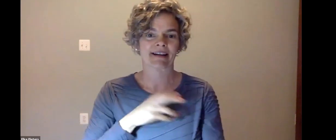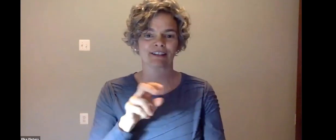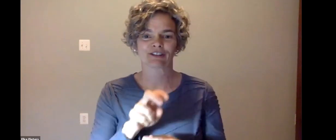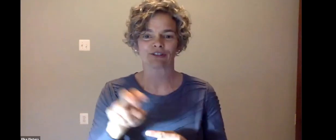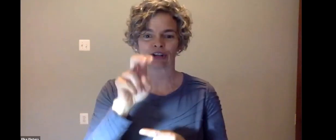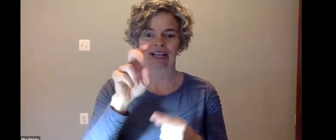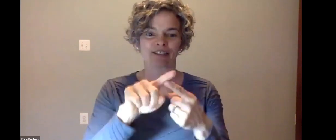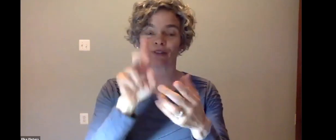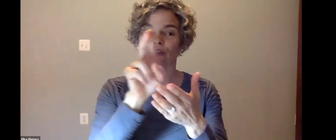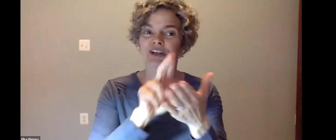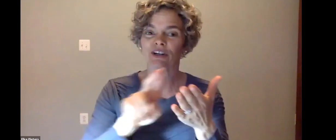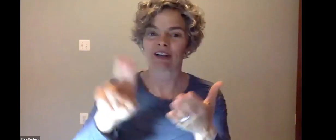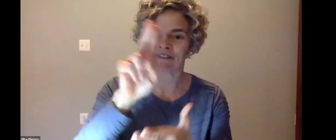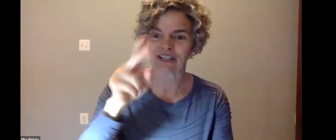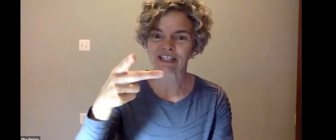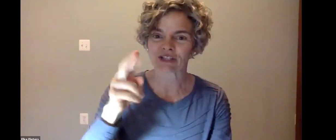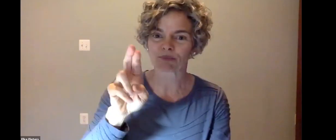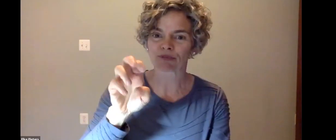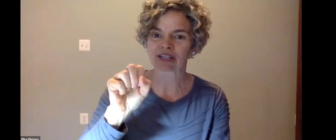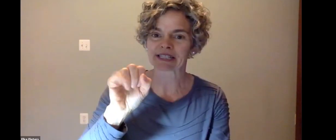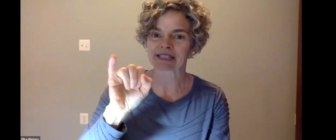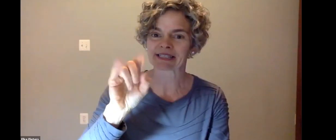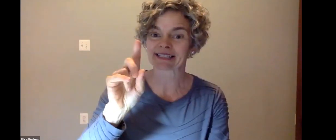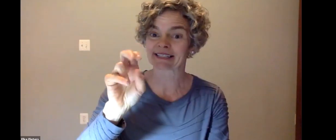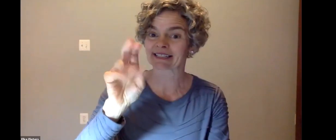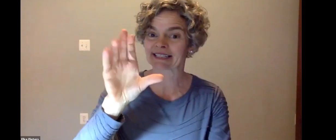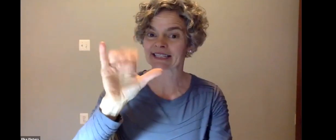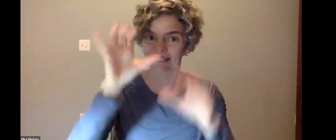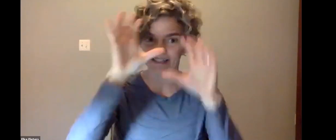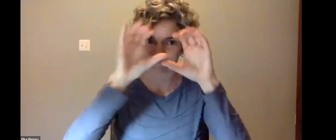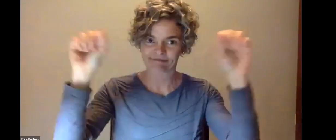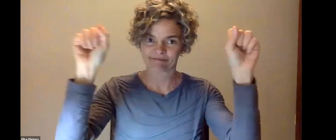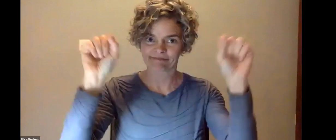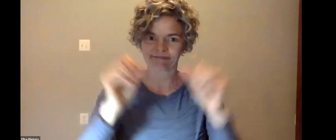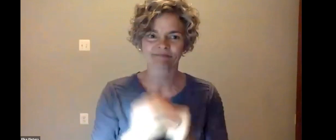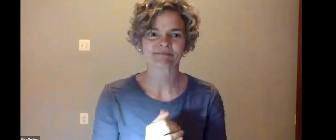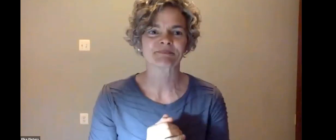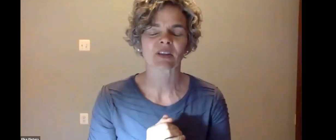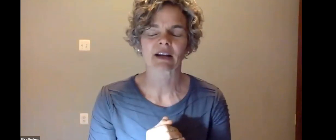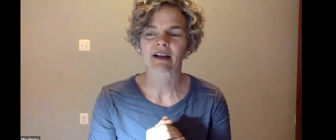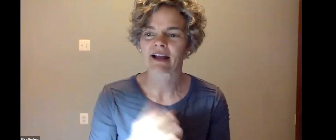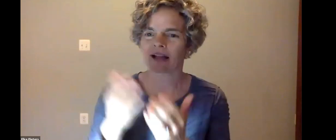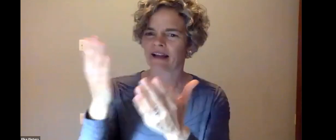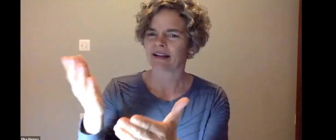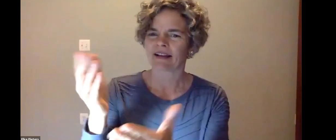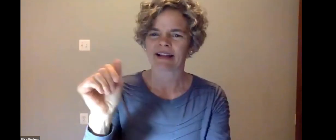to be talking about his book entitled, let's go in my journey